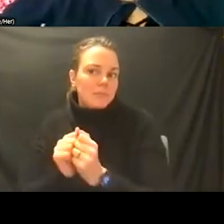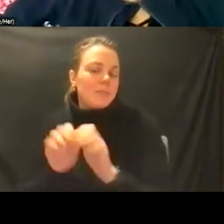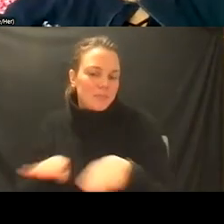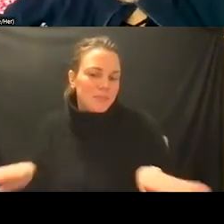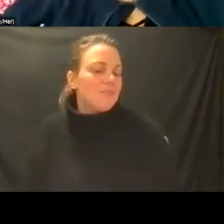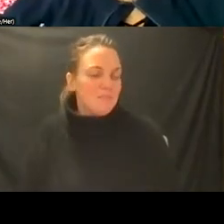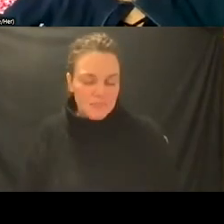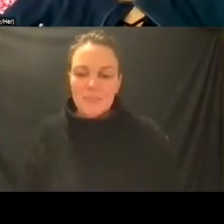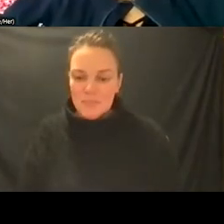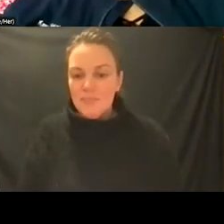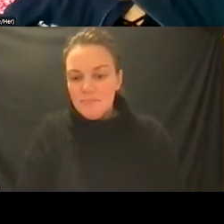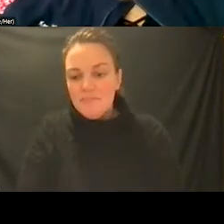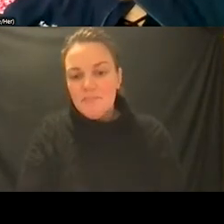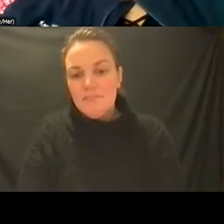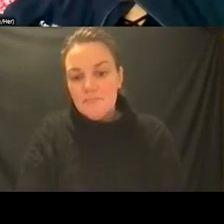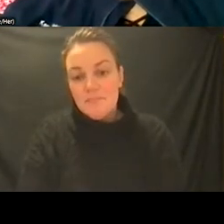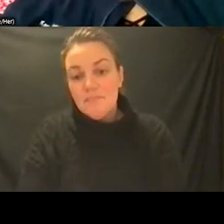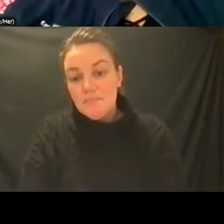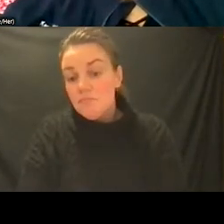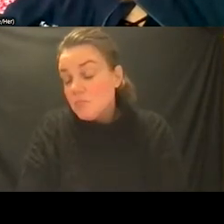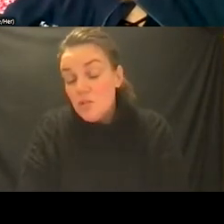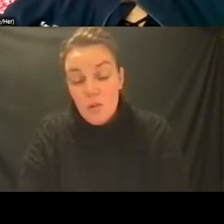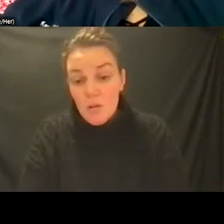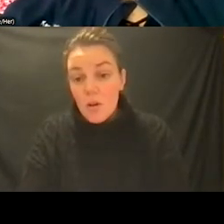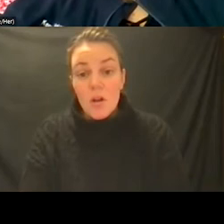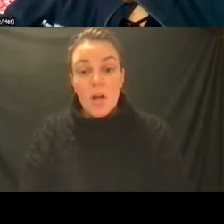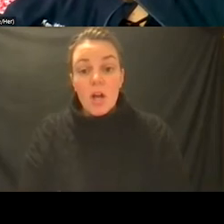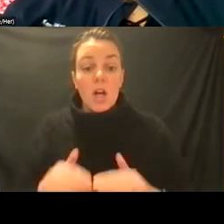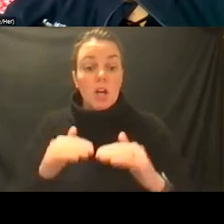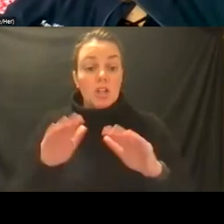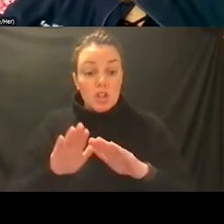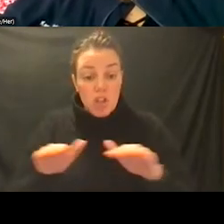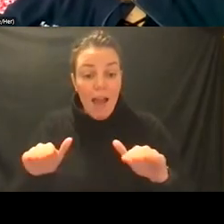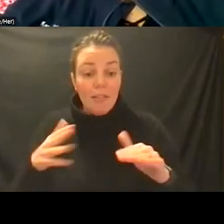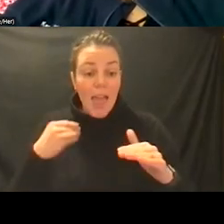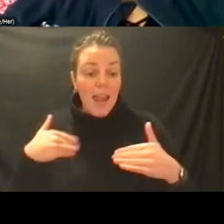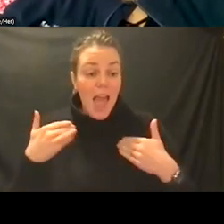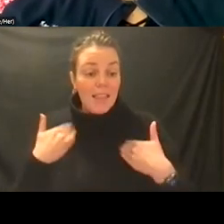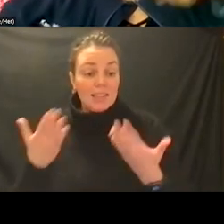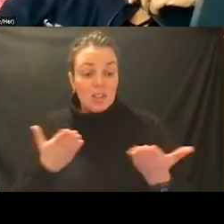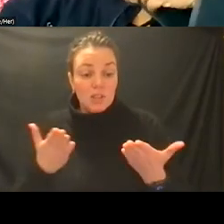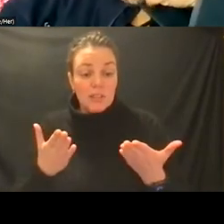for their young children so we our child and adolescent services serve 0-21 um